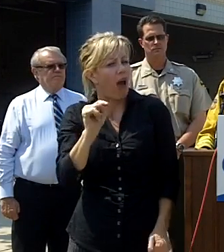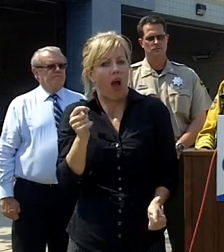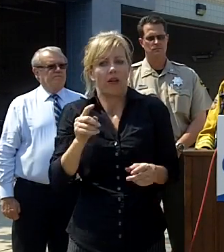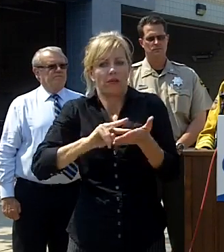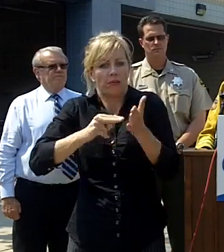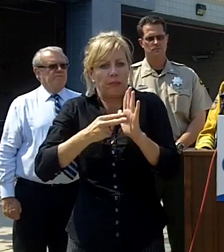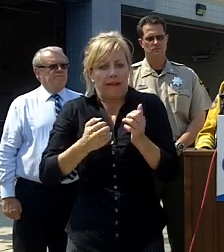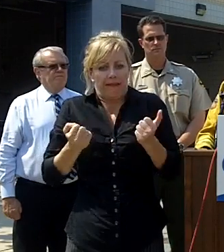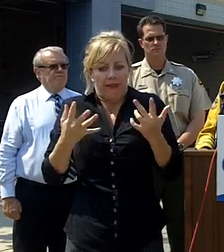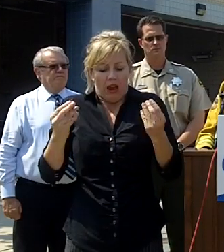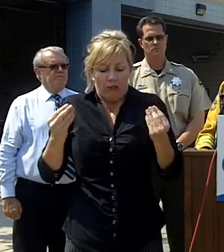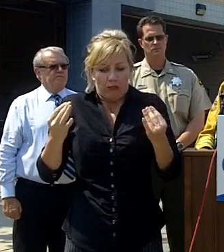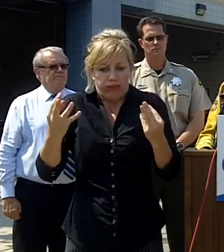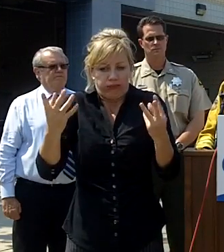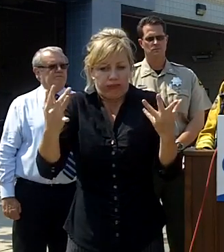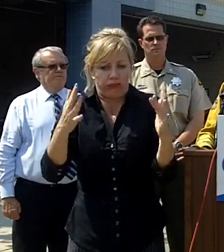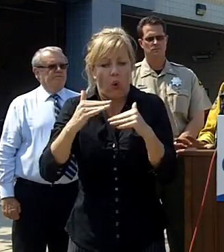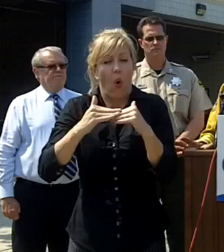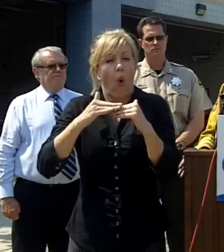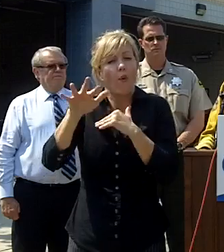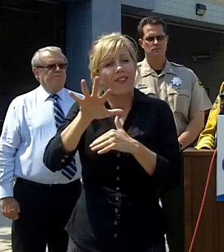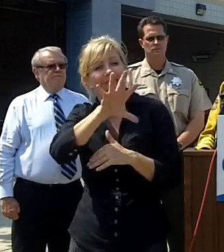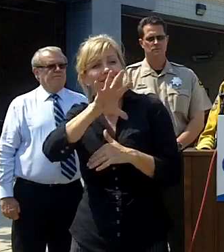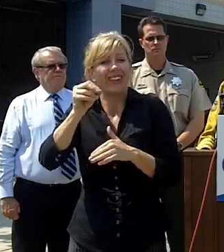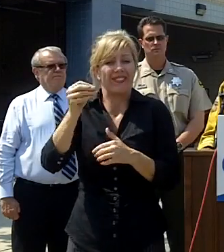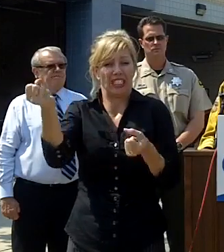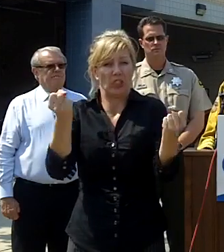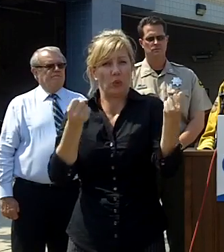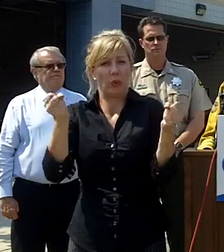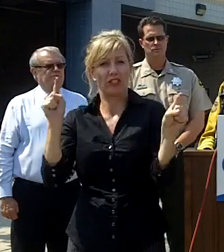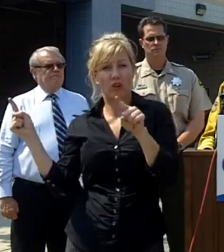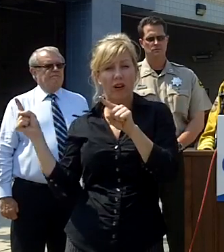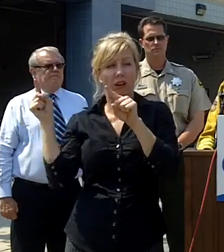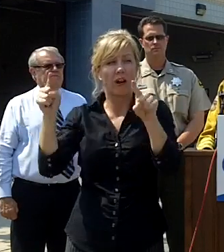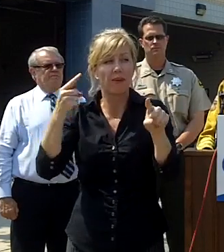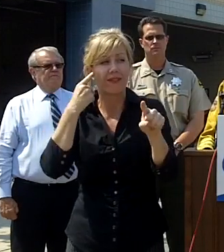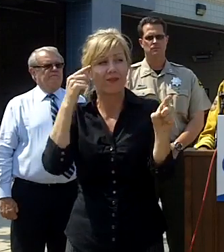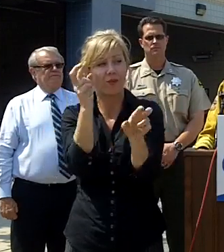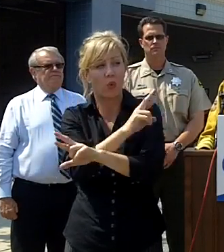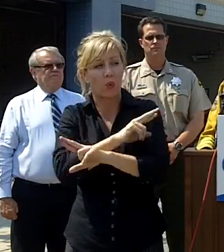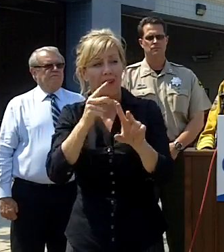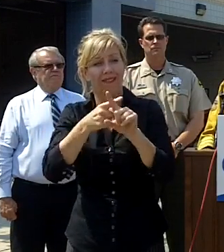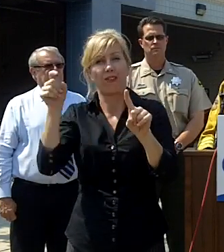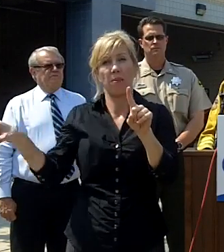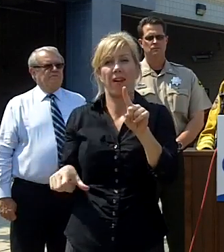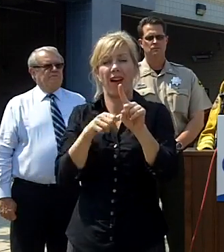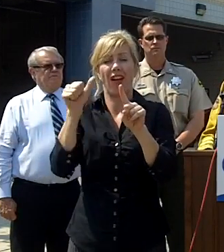50 engines are coming just a pre position in San Diego County but more importantly before this fire